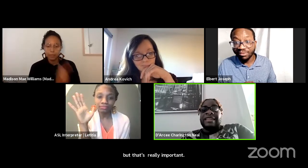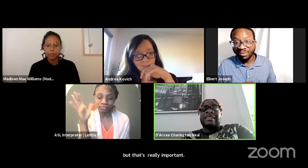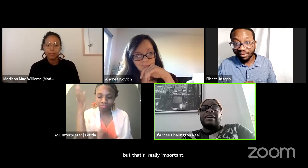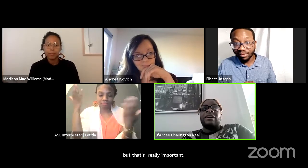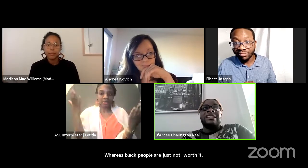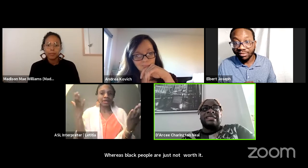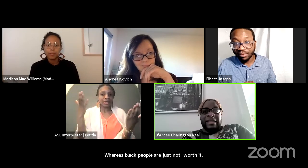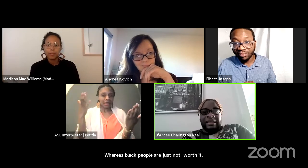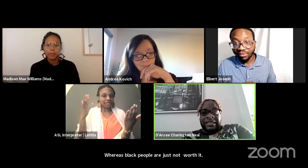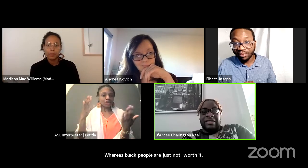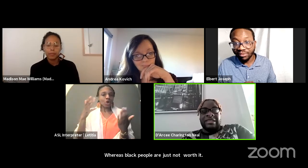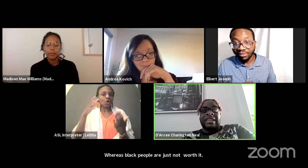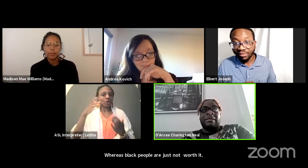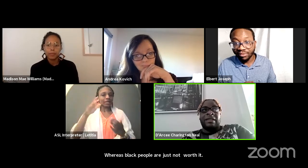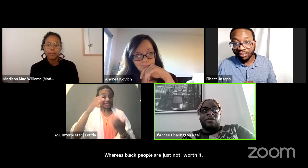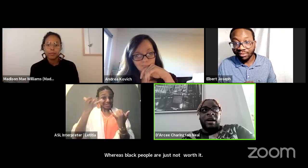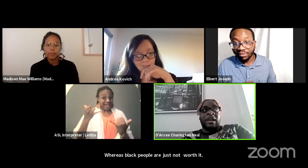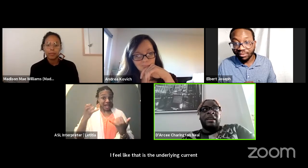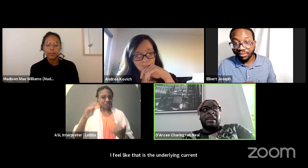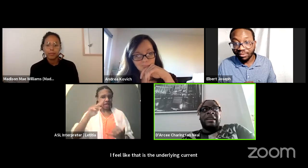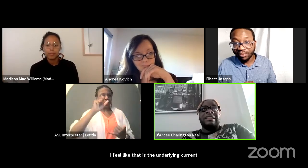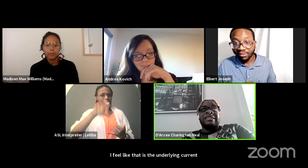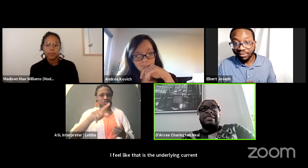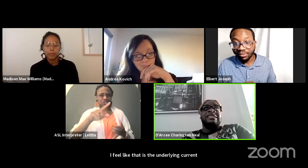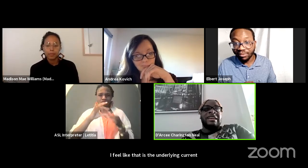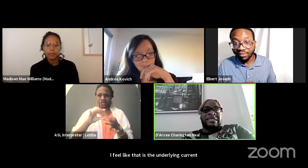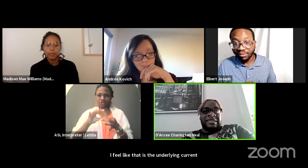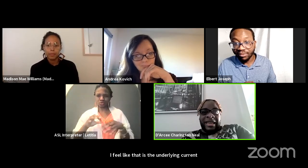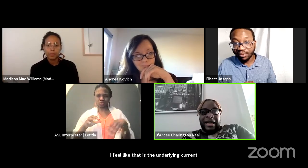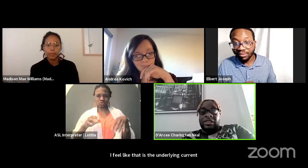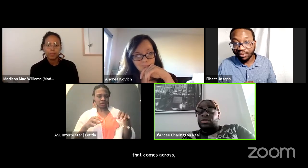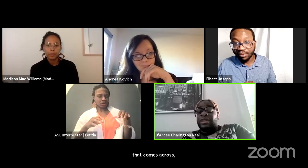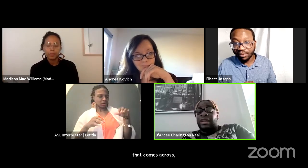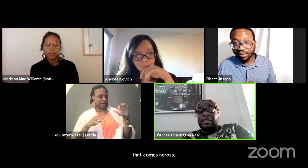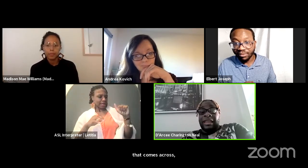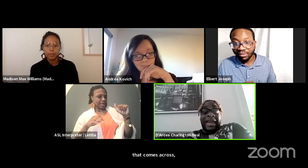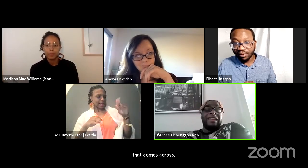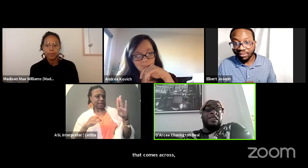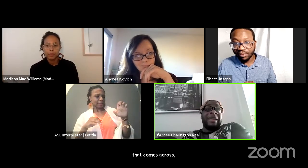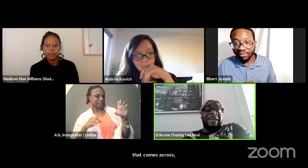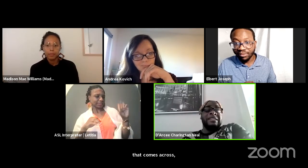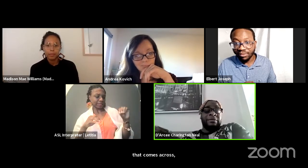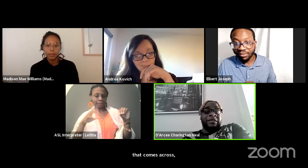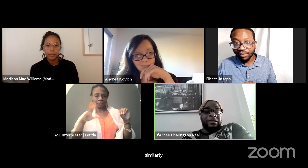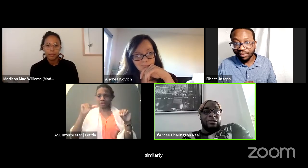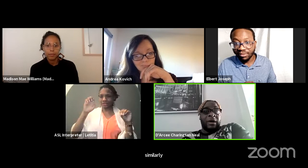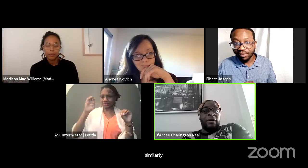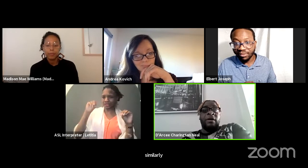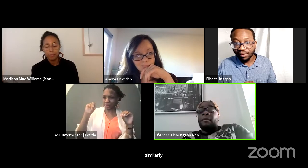asking a question like this in the same kind of way it suggests that you can, that hey you can't separate the two out